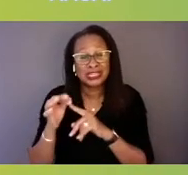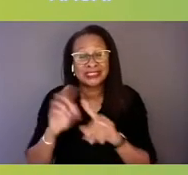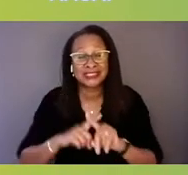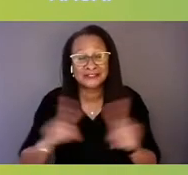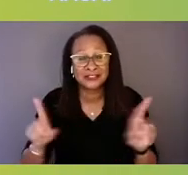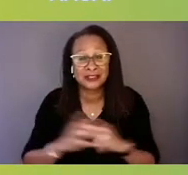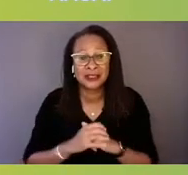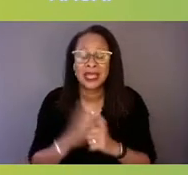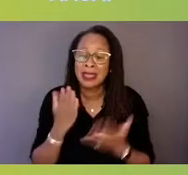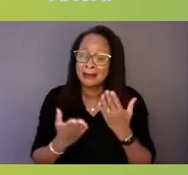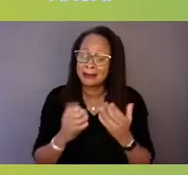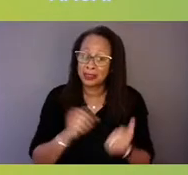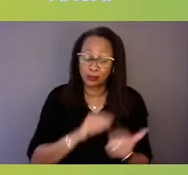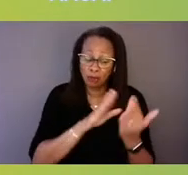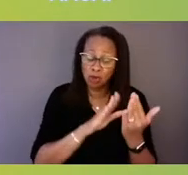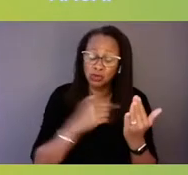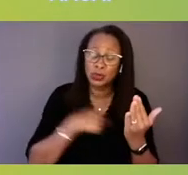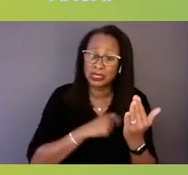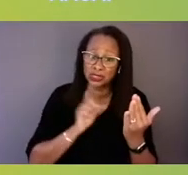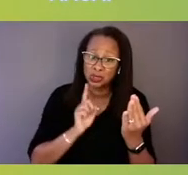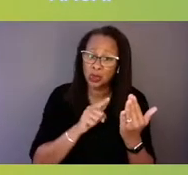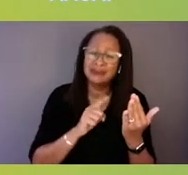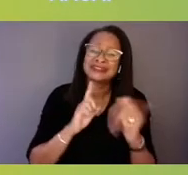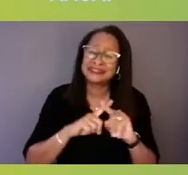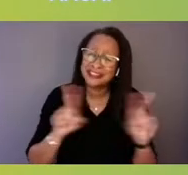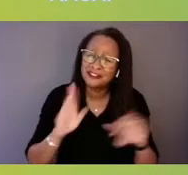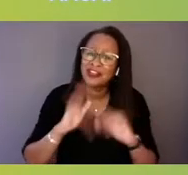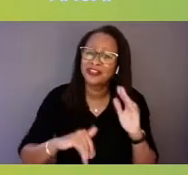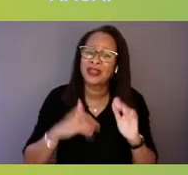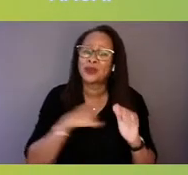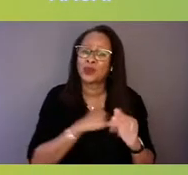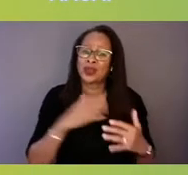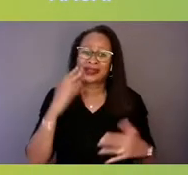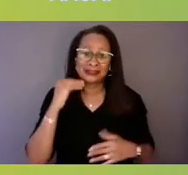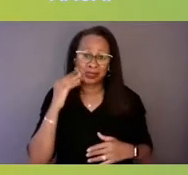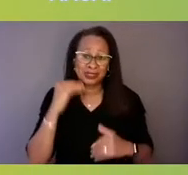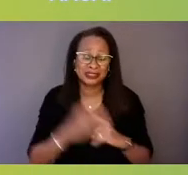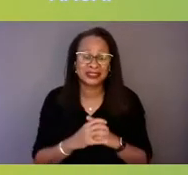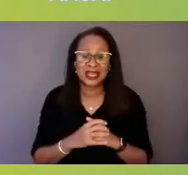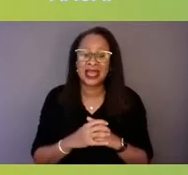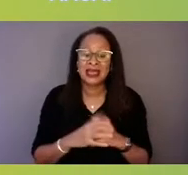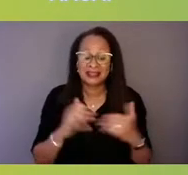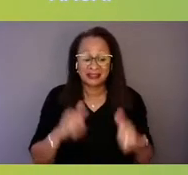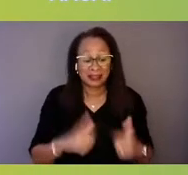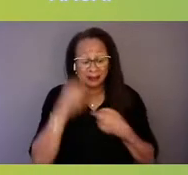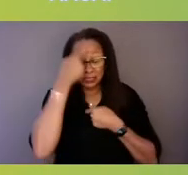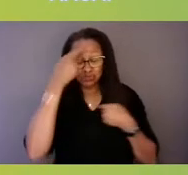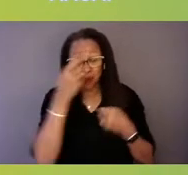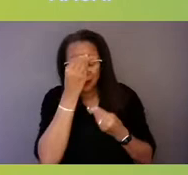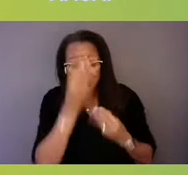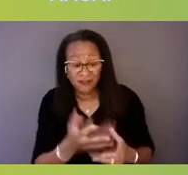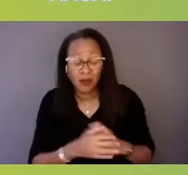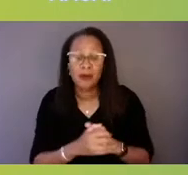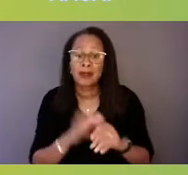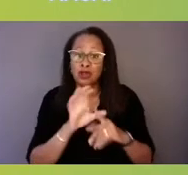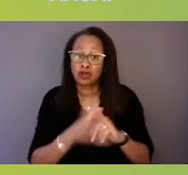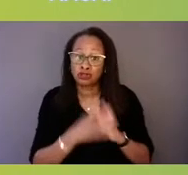that are culturally informed, trauma informed, as well as respective of their gender or sexuality experience,